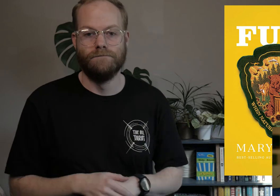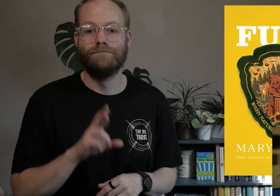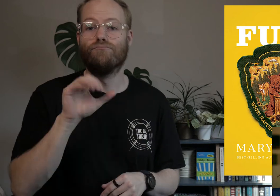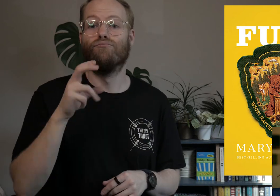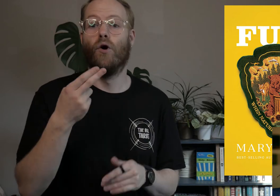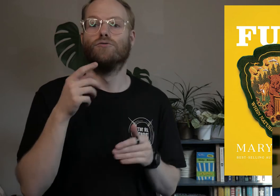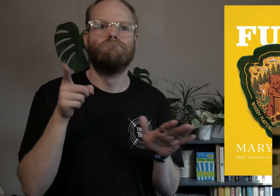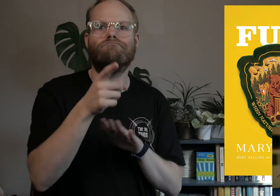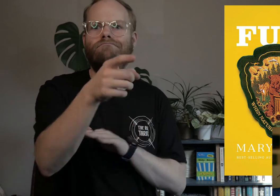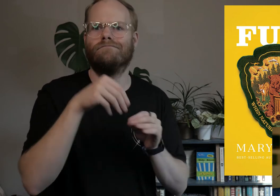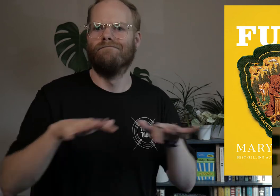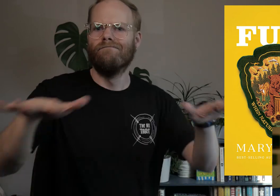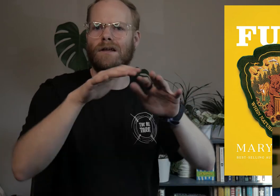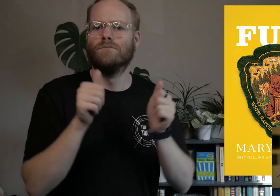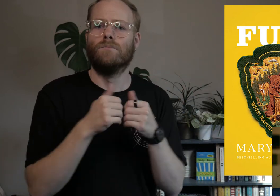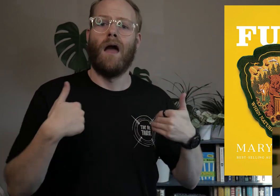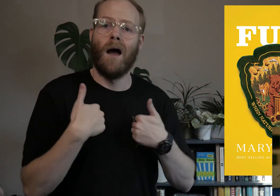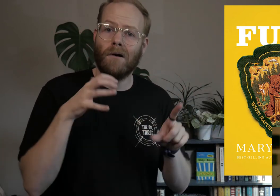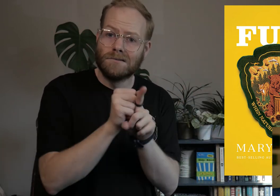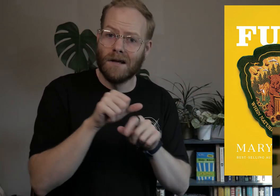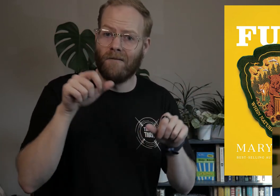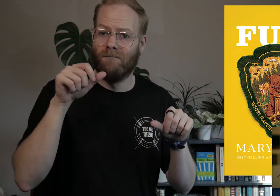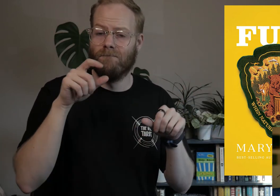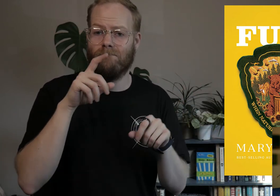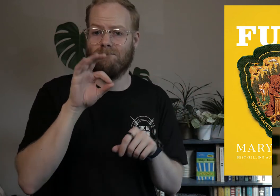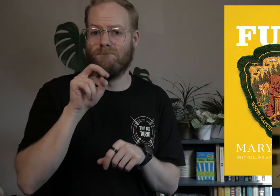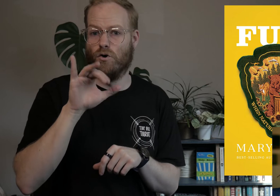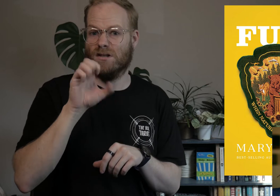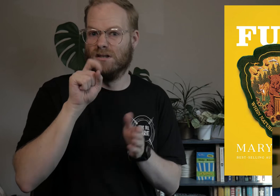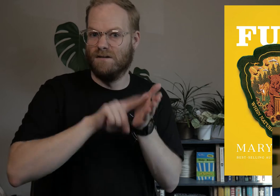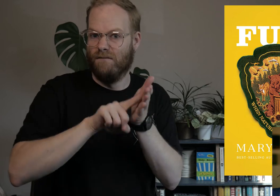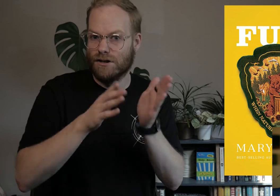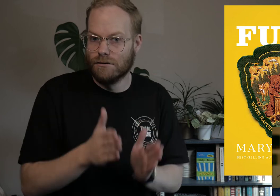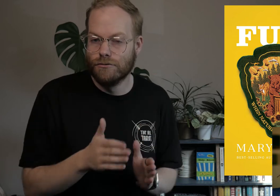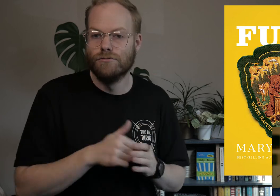Roach goes out in the field with animal-attack forensics investigators,